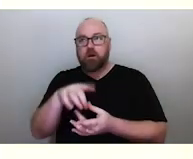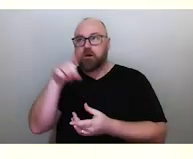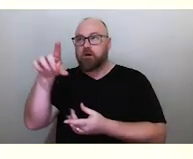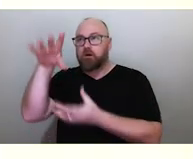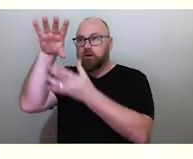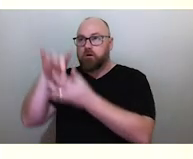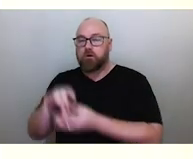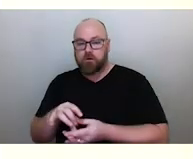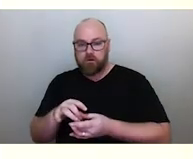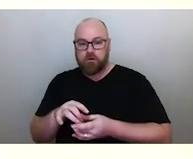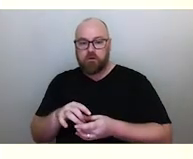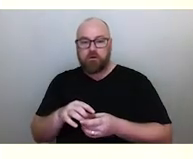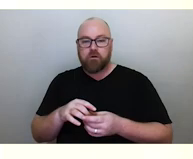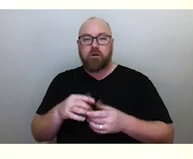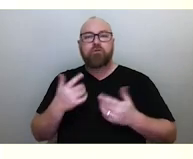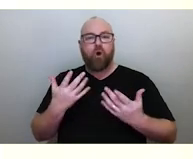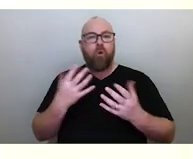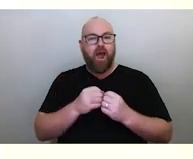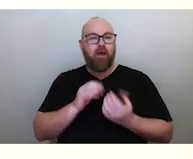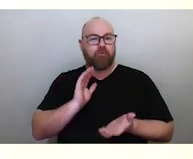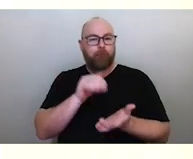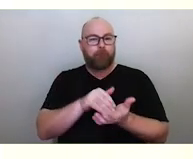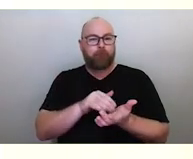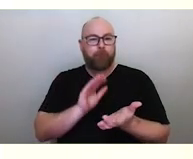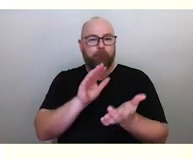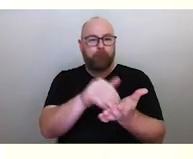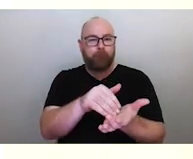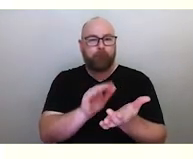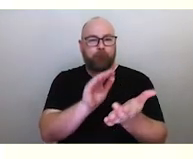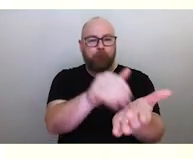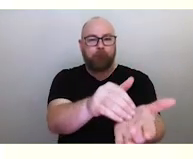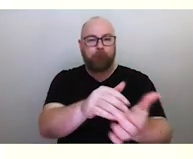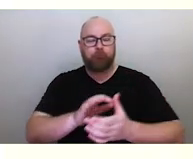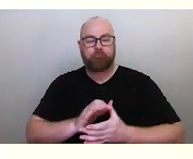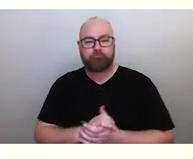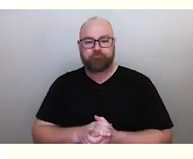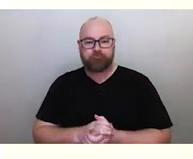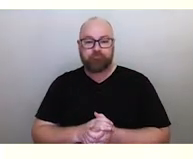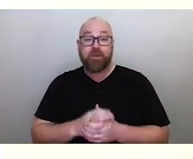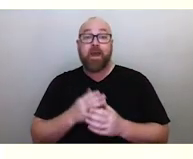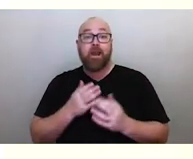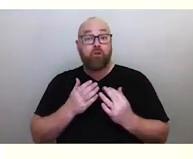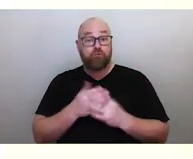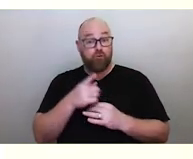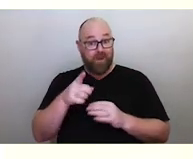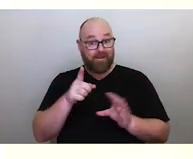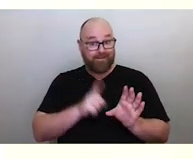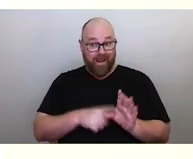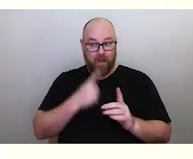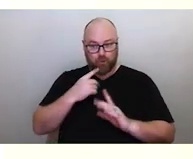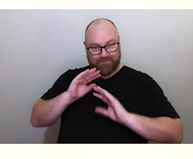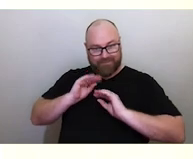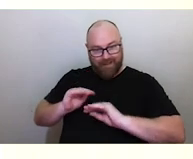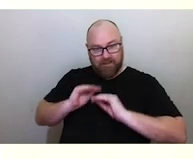of those landscape points on your journey, and during the evening, earlier in the year, you teach that to the younger generations.